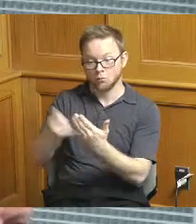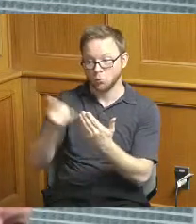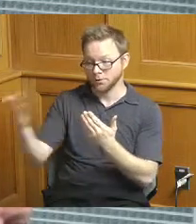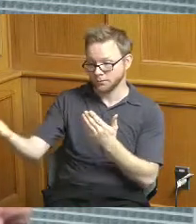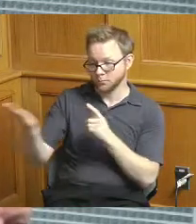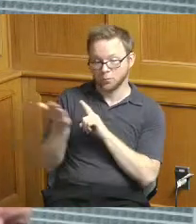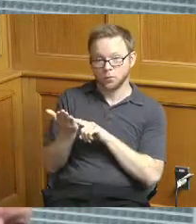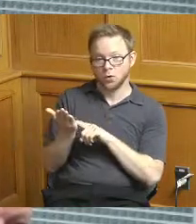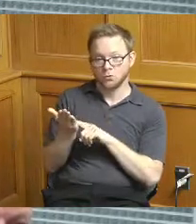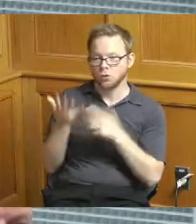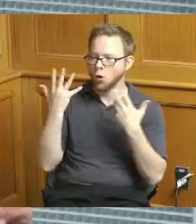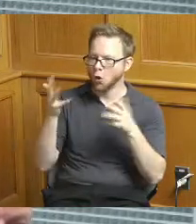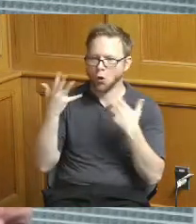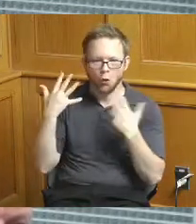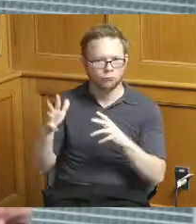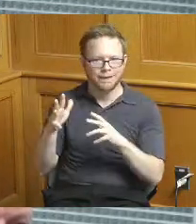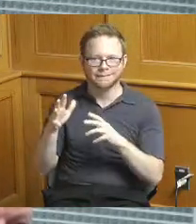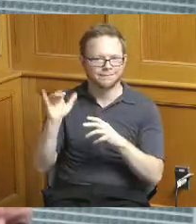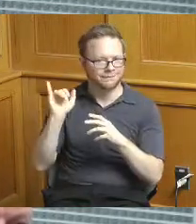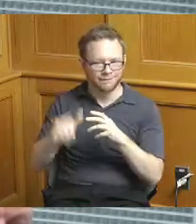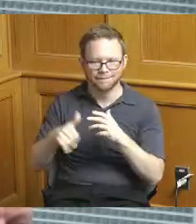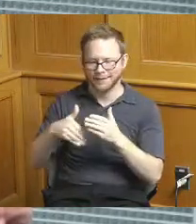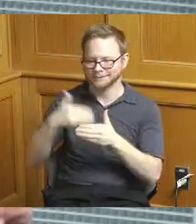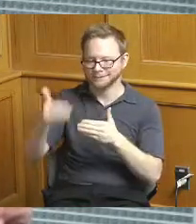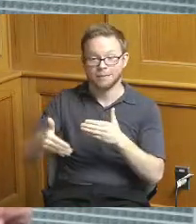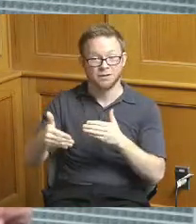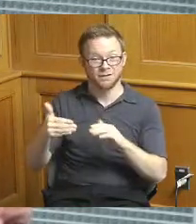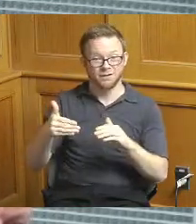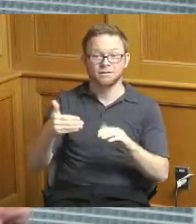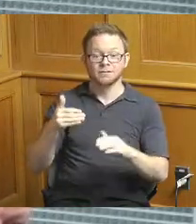have gone through that step that is not a step that existed when the bridge program was launched